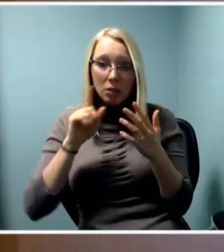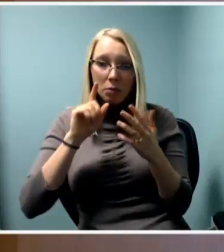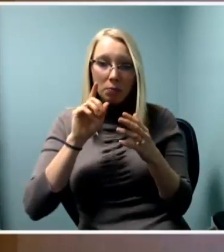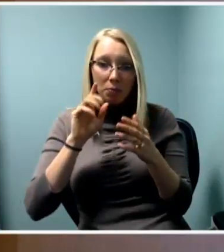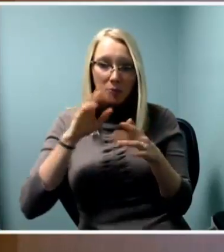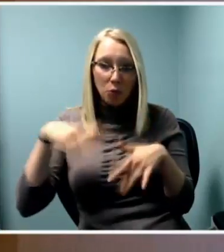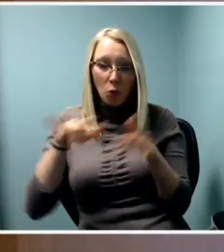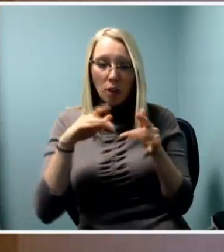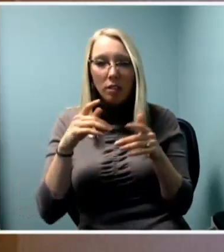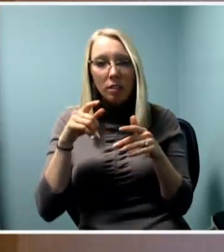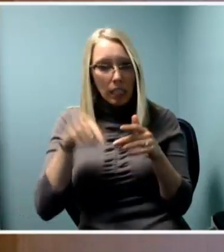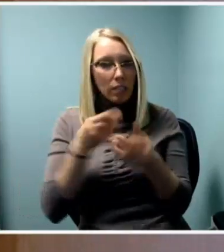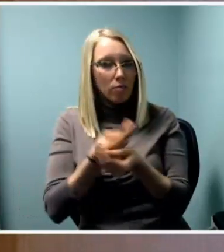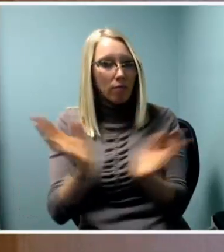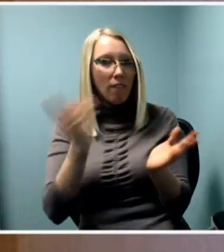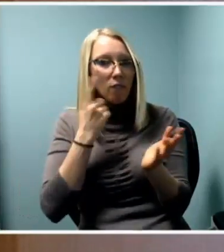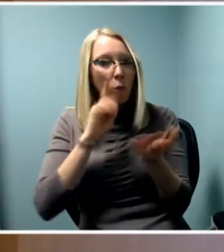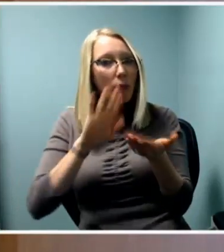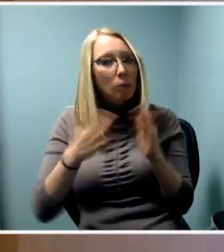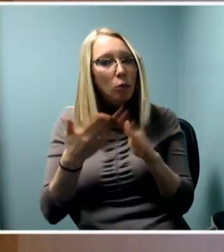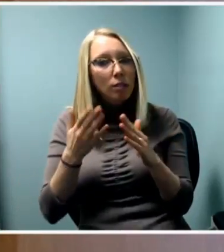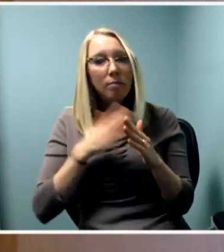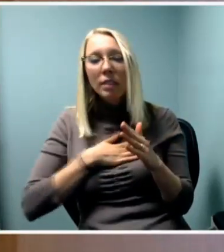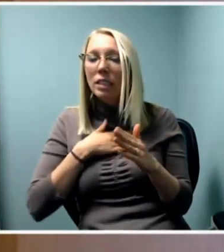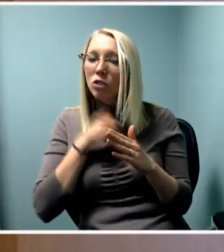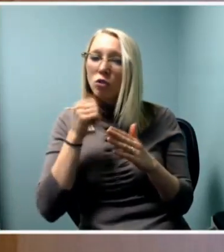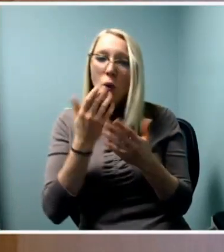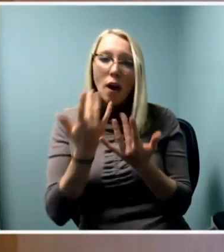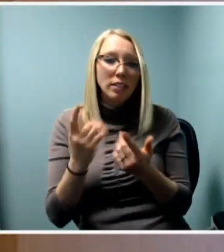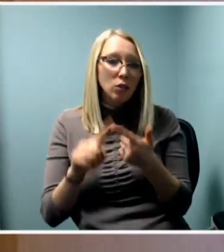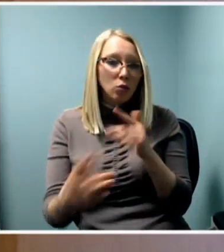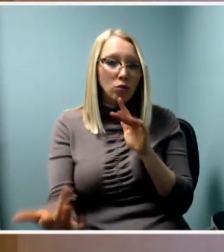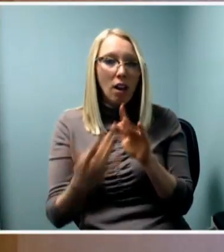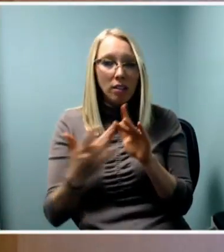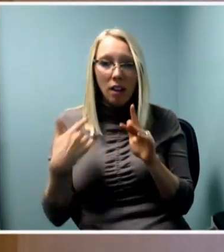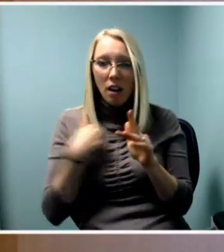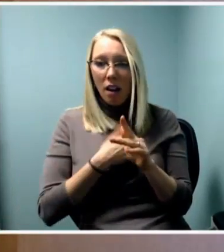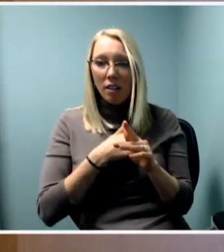So please don't hesitate to reach out to us. We're at the BU Arts Initiative.